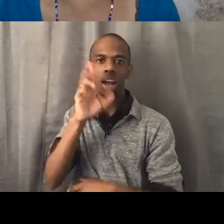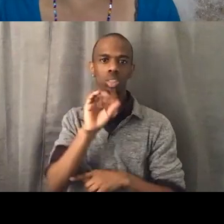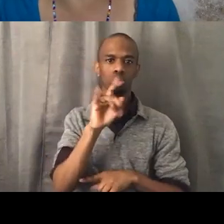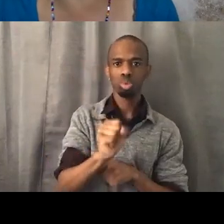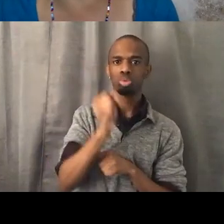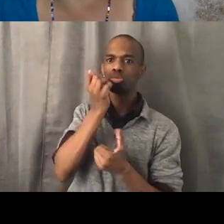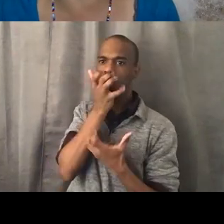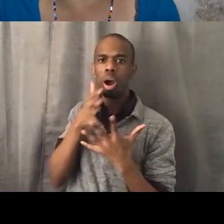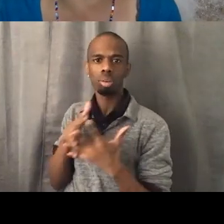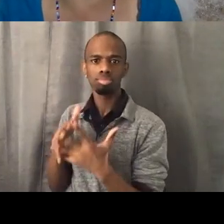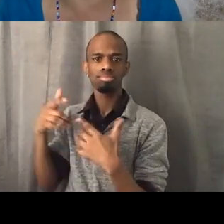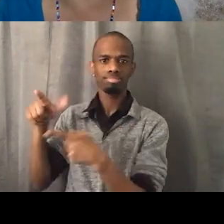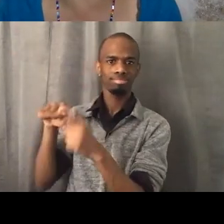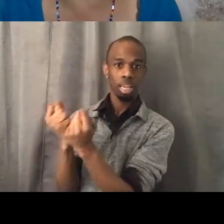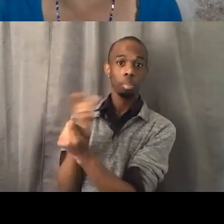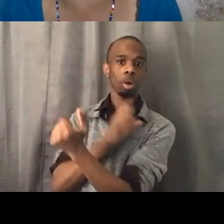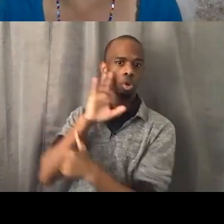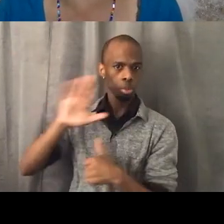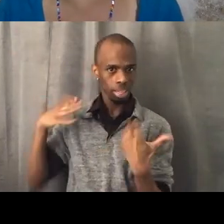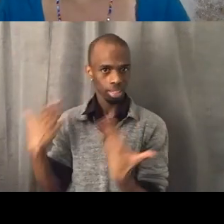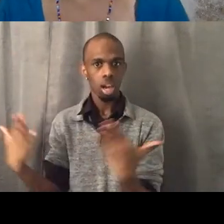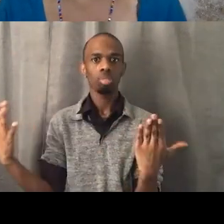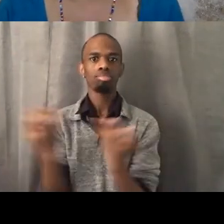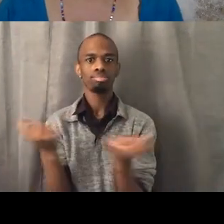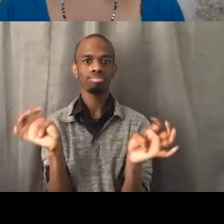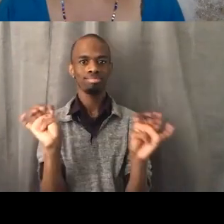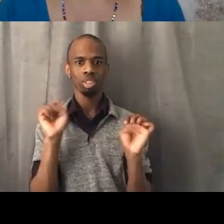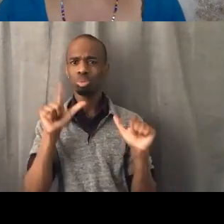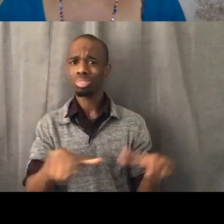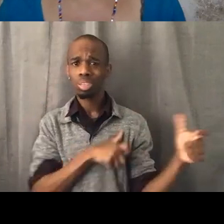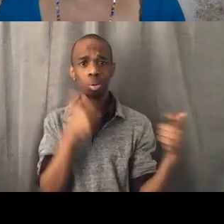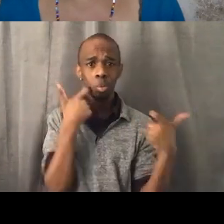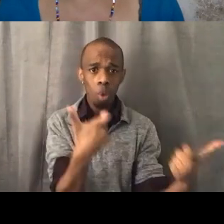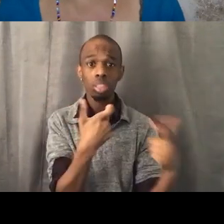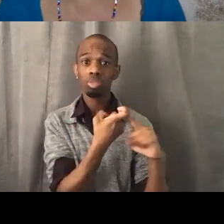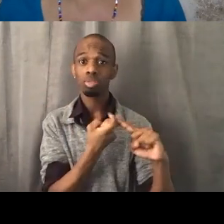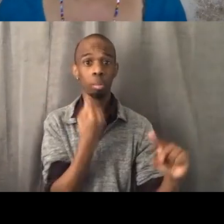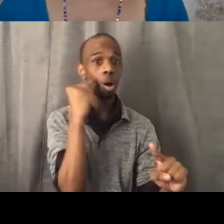And this is something you can do at home. Just watch on Facebook and meet this incredible team.